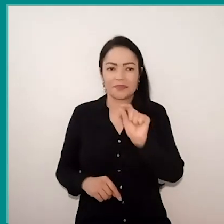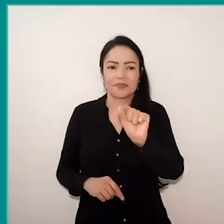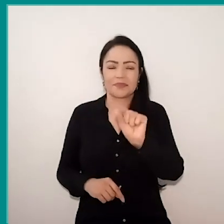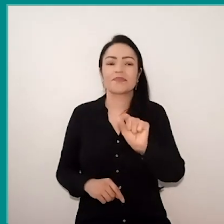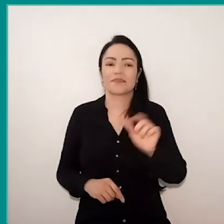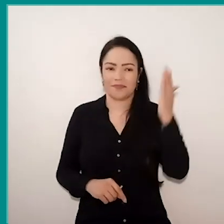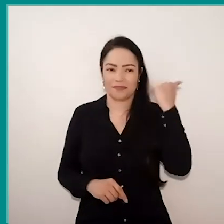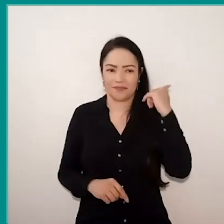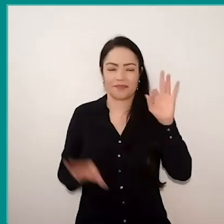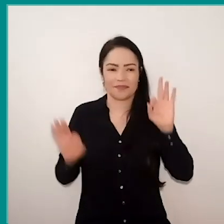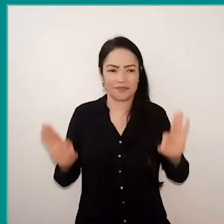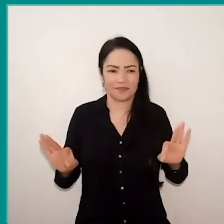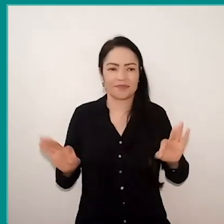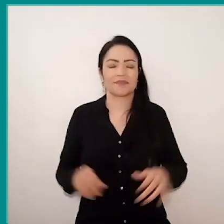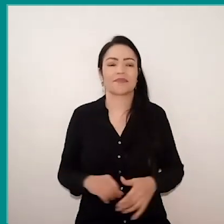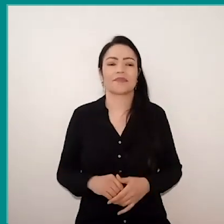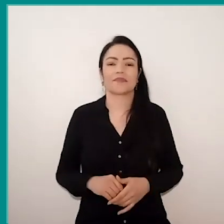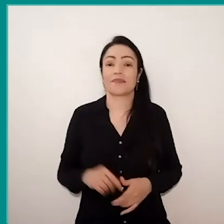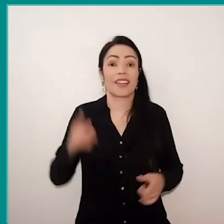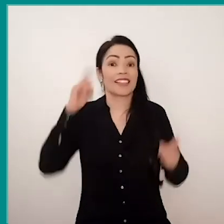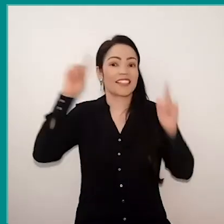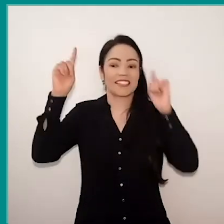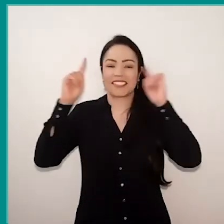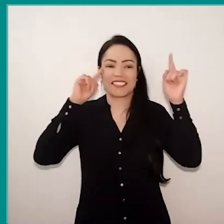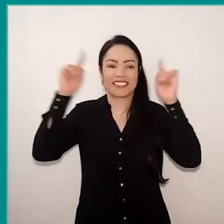must be full of ideas to do with your students.